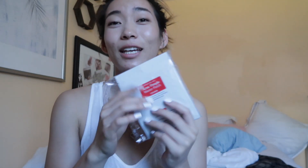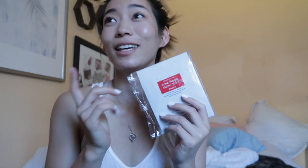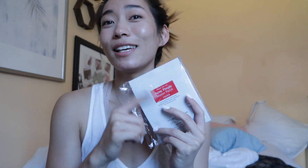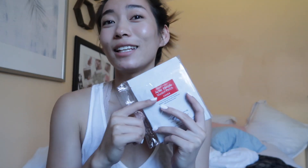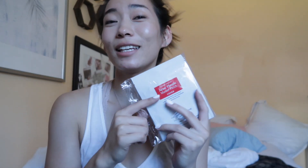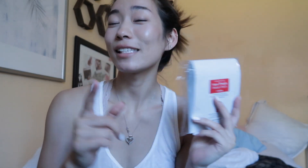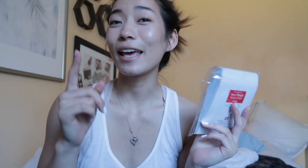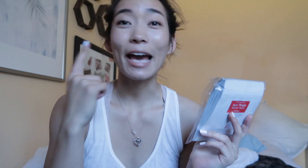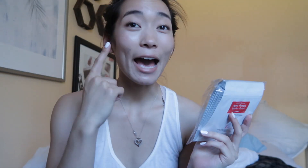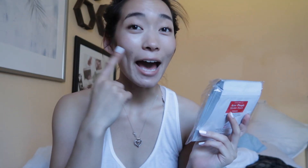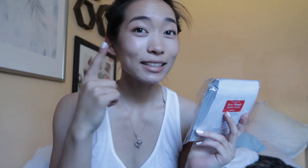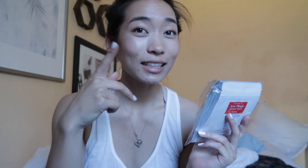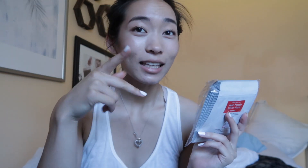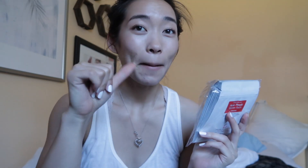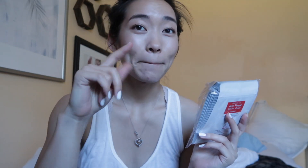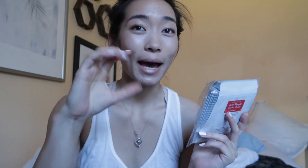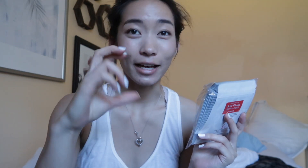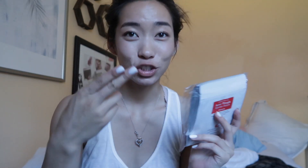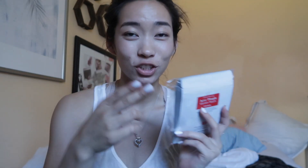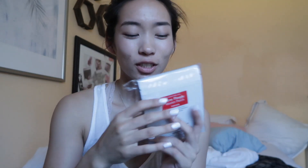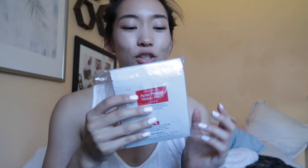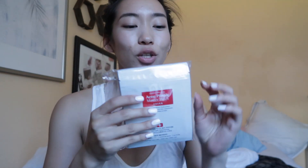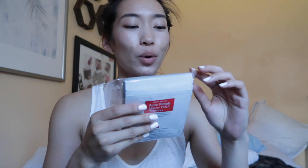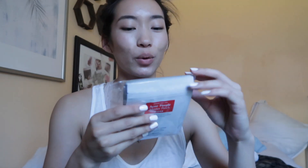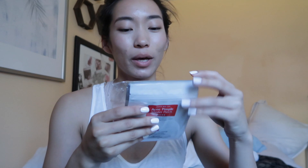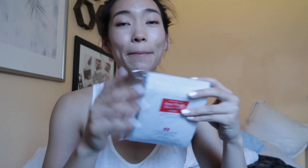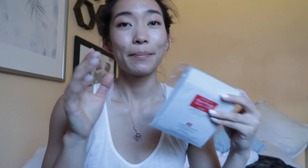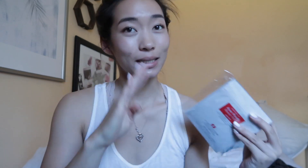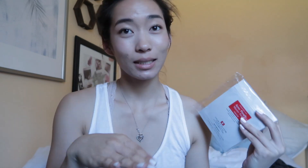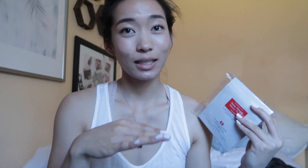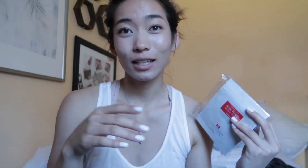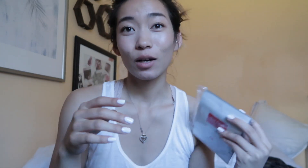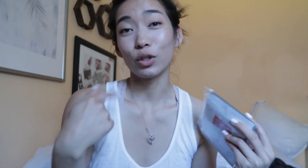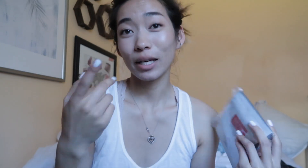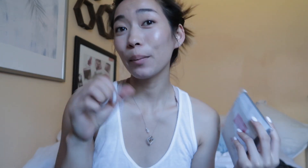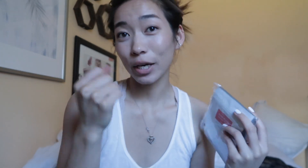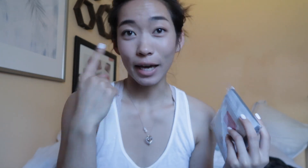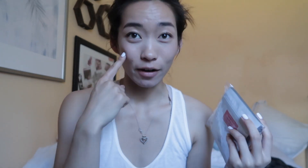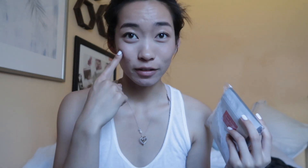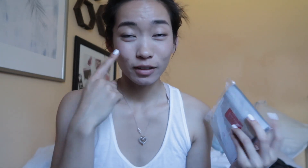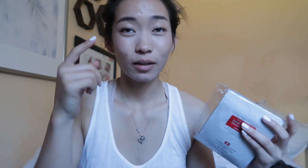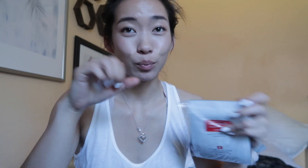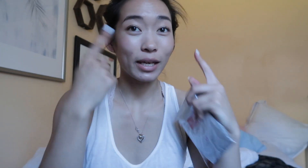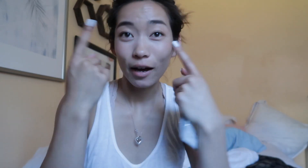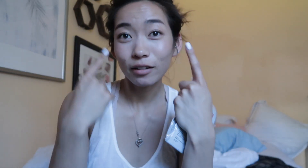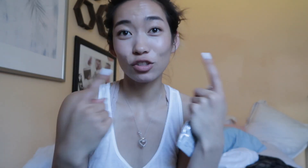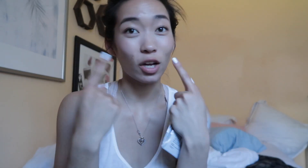it is a acne patch so basically when you get a break out break out and you start